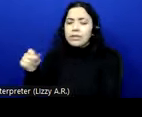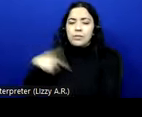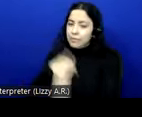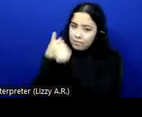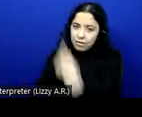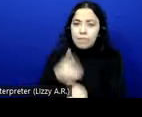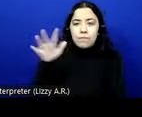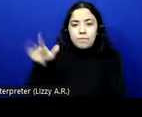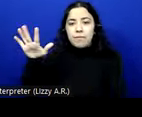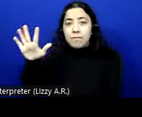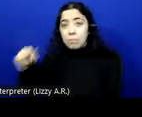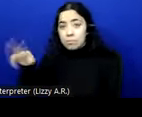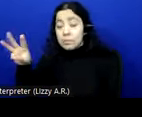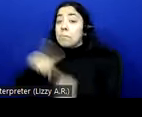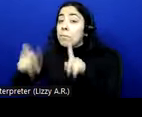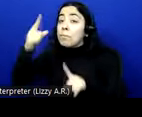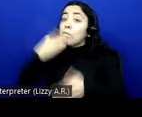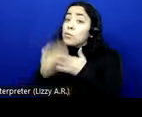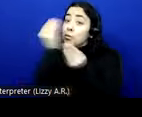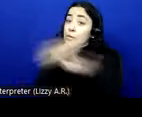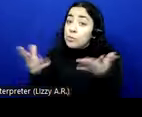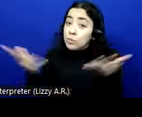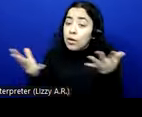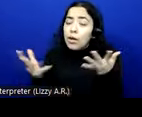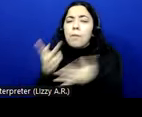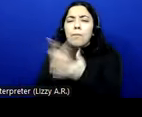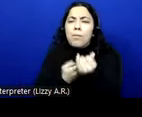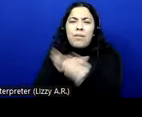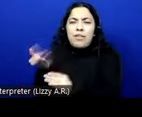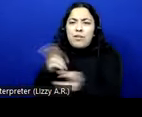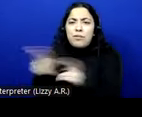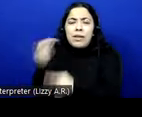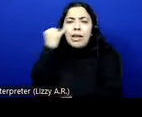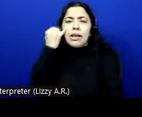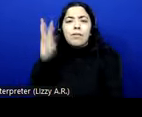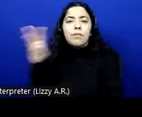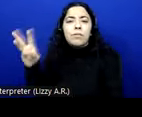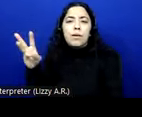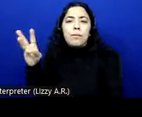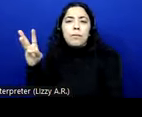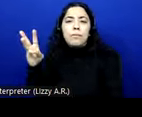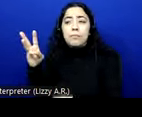them are covered if the web content conforms to web content accessibility guidelines, basically